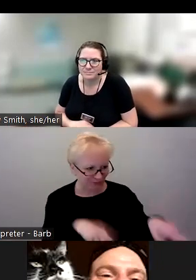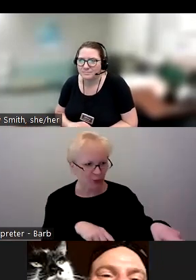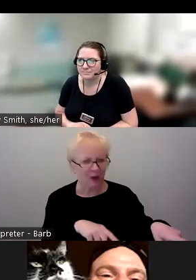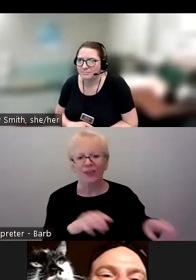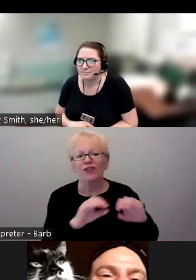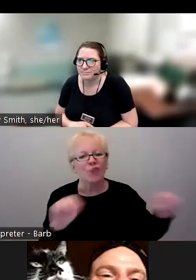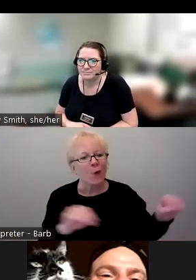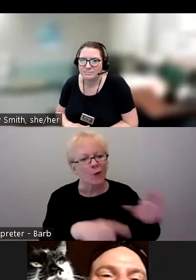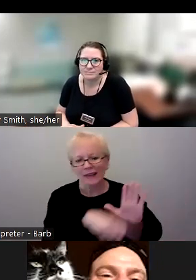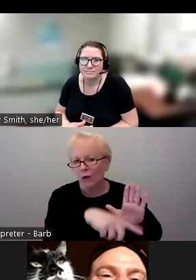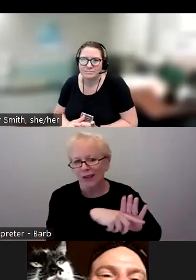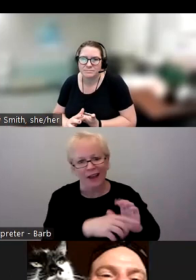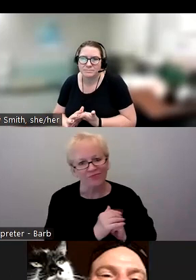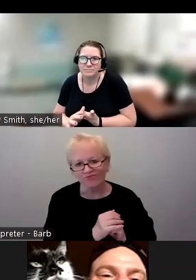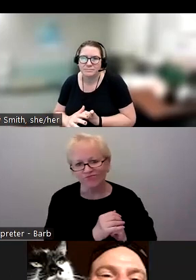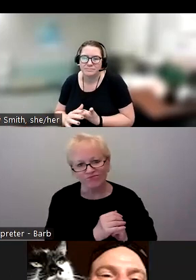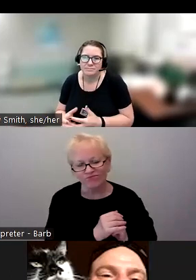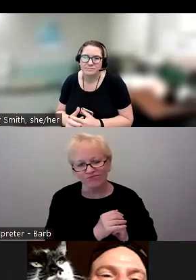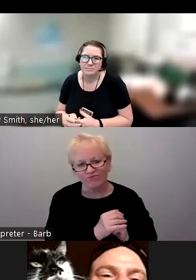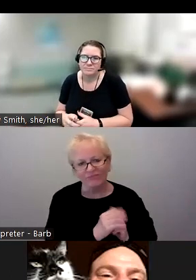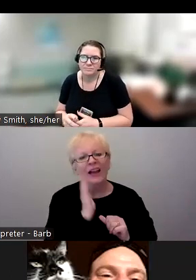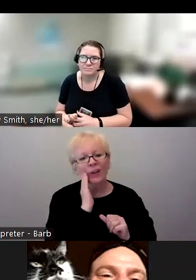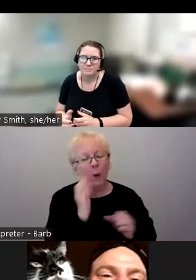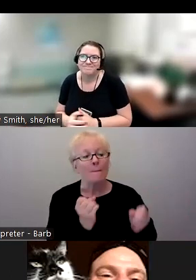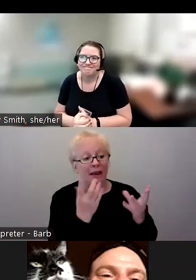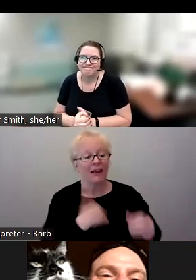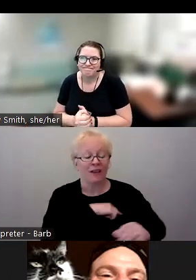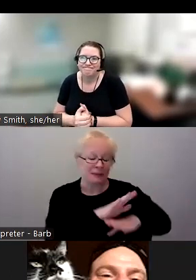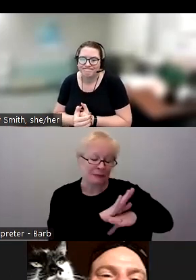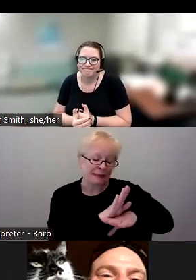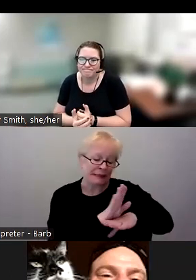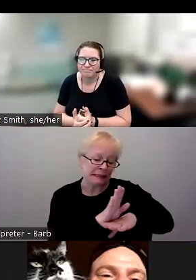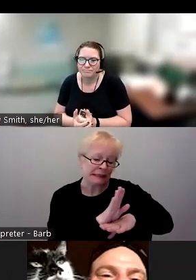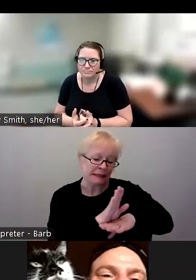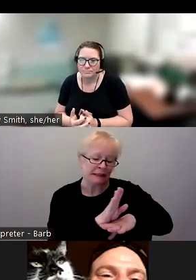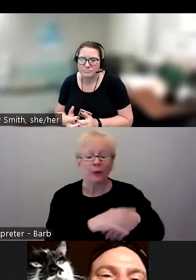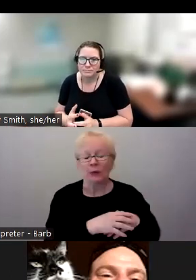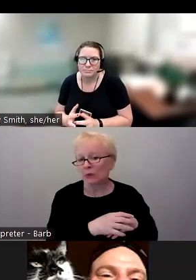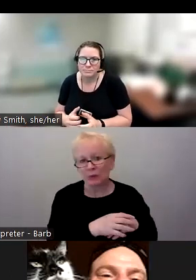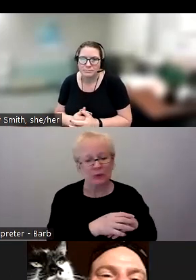And I know a lot of us are very busy and we have a lot of commitments and you think, "Is